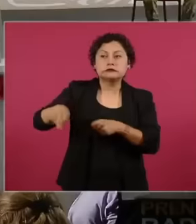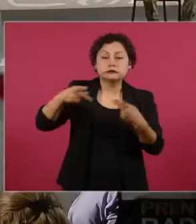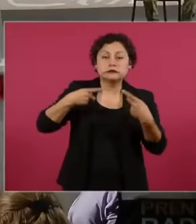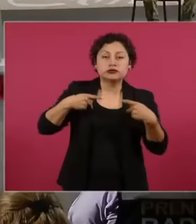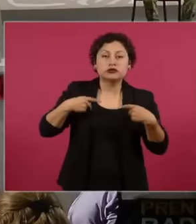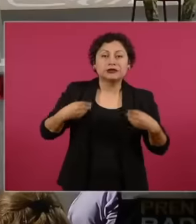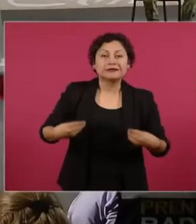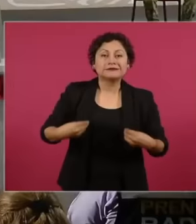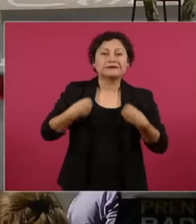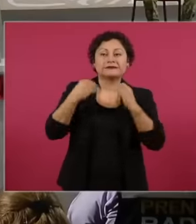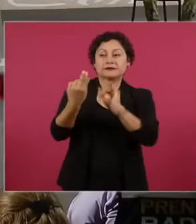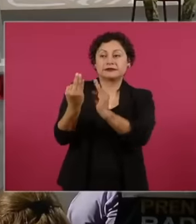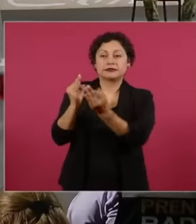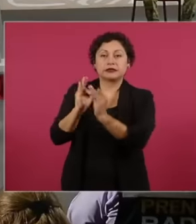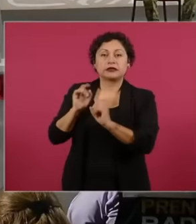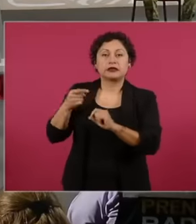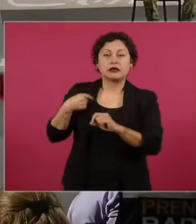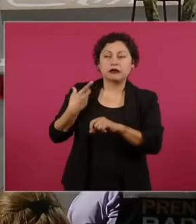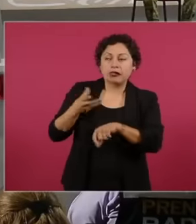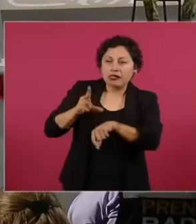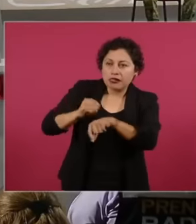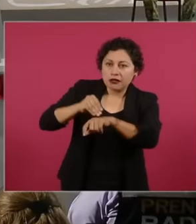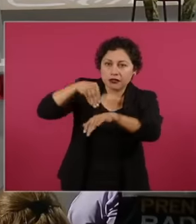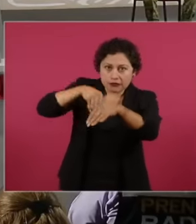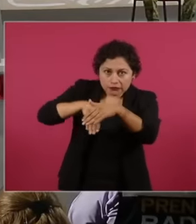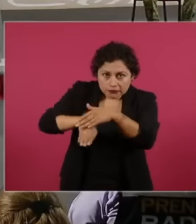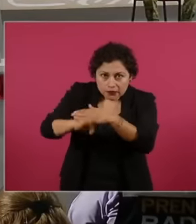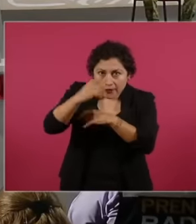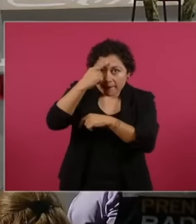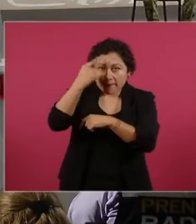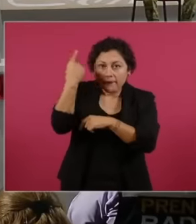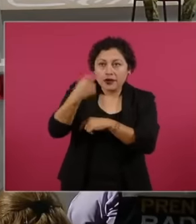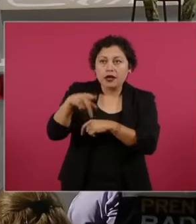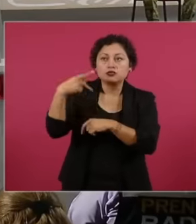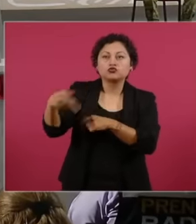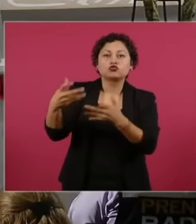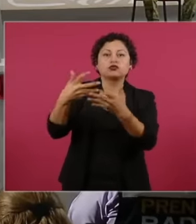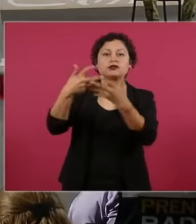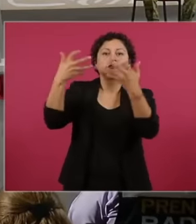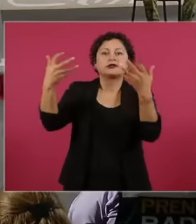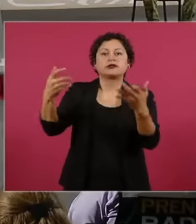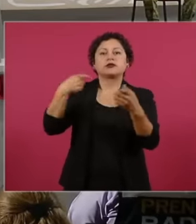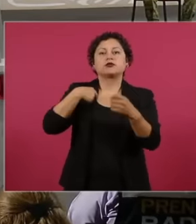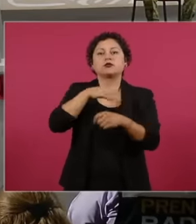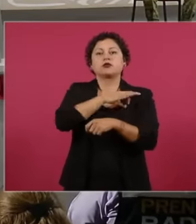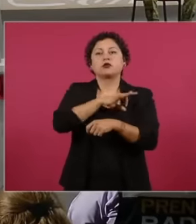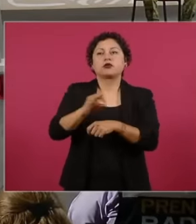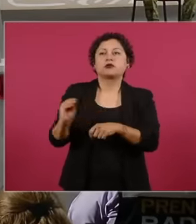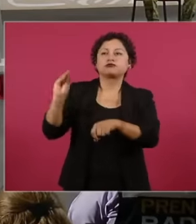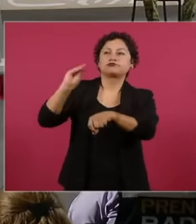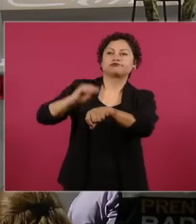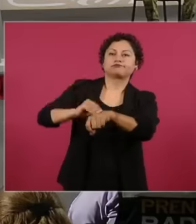dredging that was carried out, deposit the material on their properties, this material that was deposited